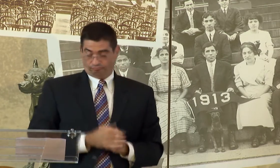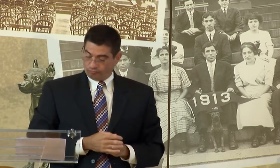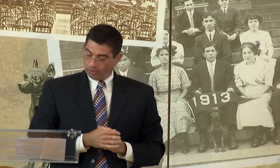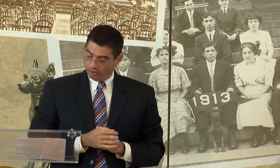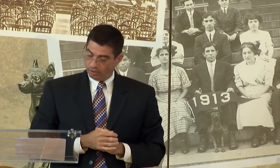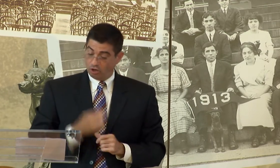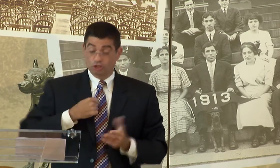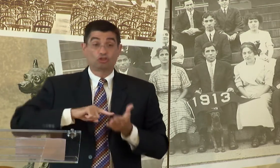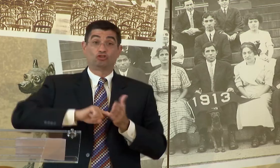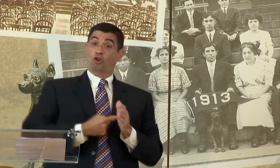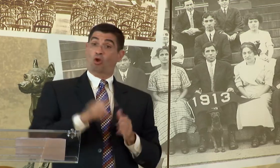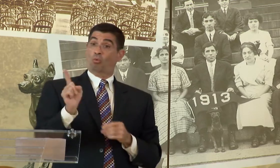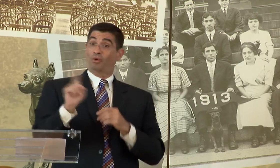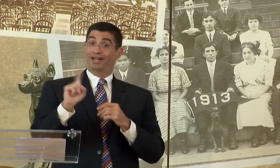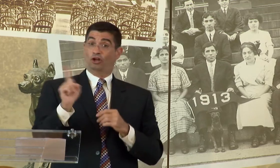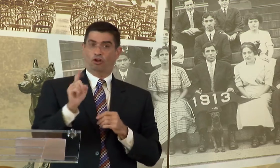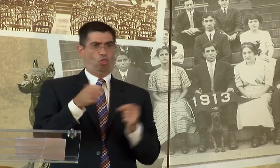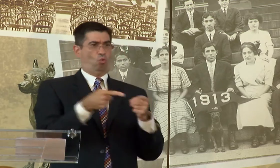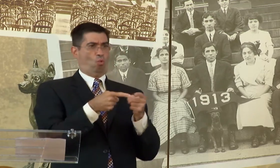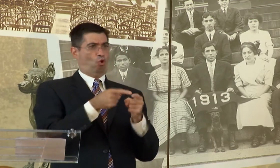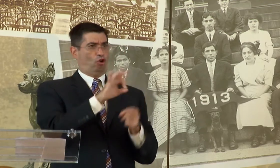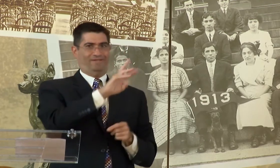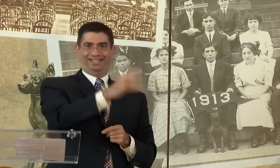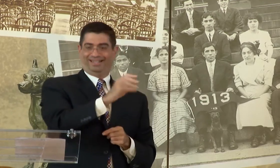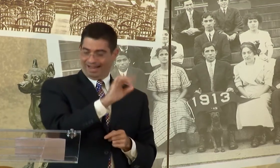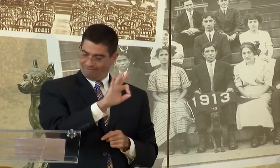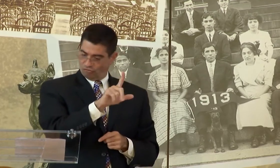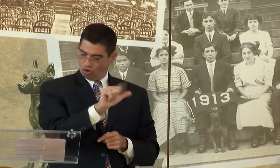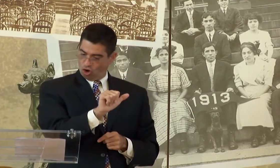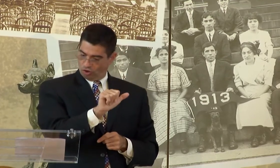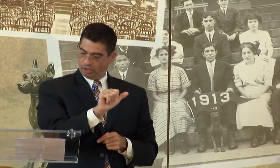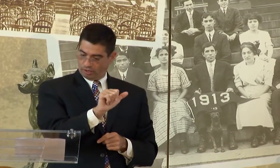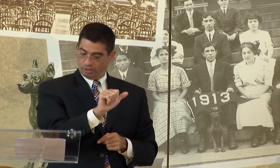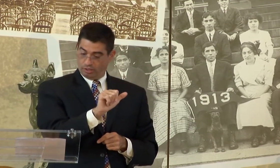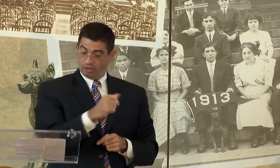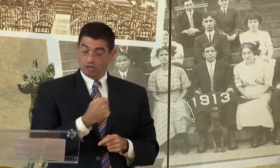PROCESS, WE ARE GOING TO START AT THE CORNER OF 6TH STREET AND